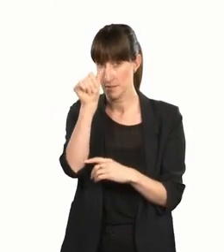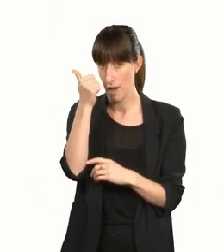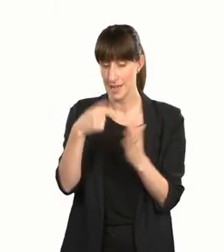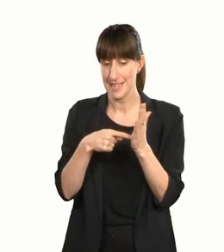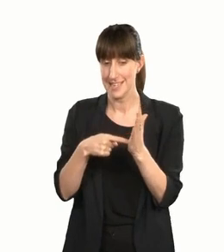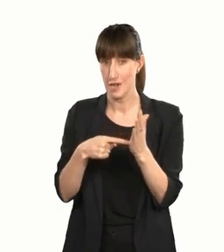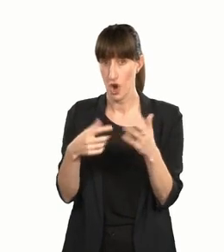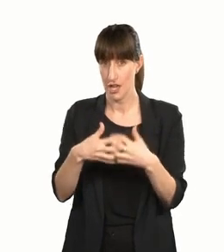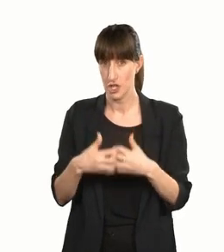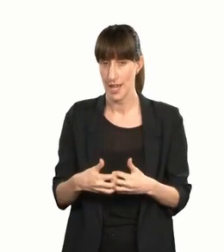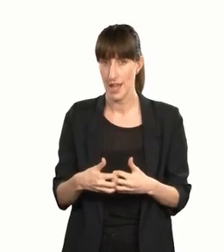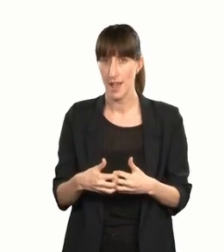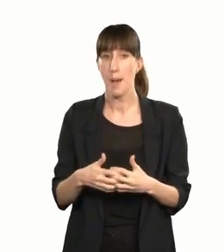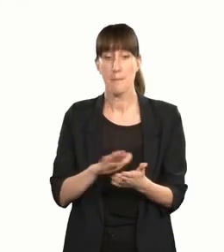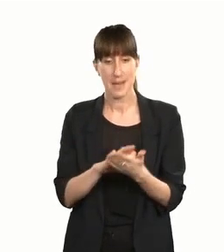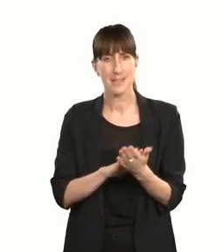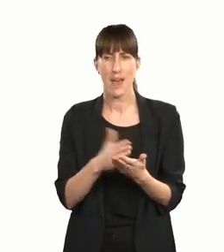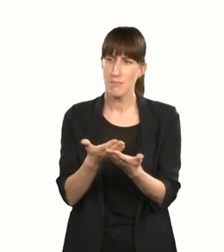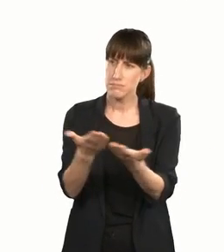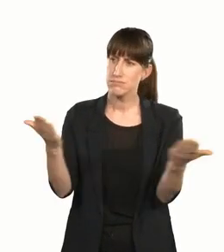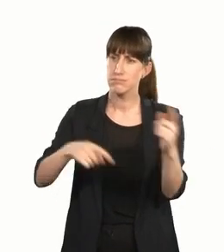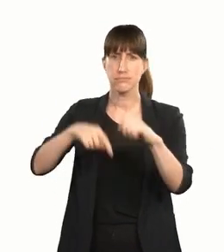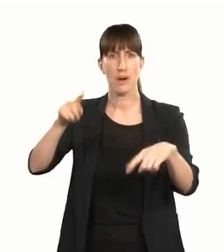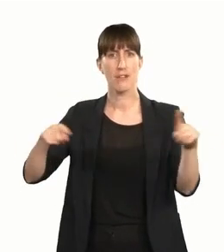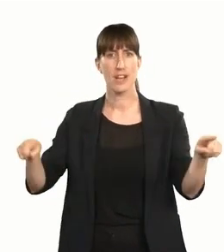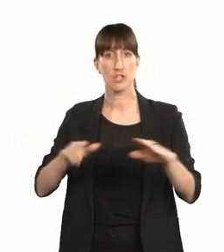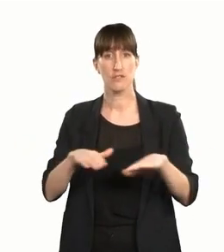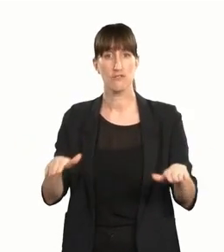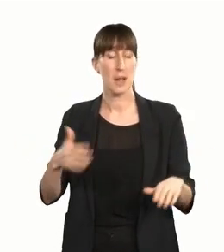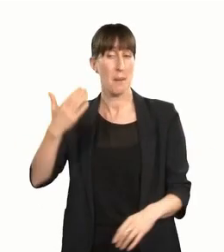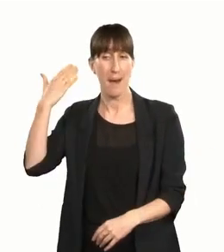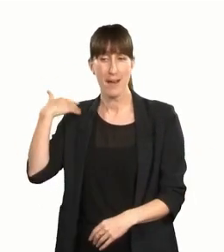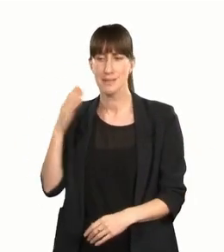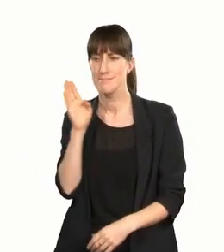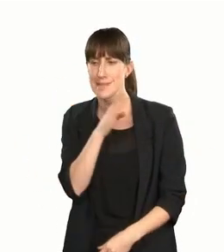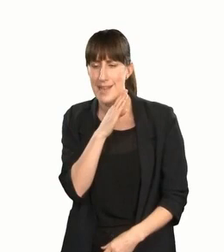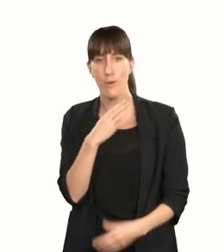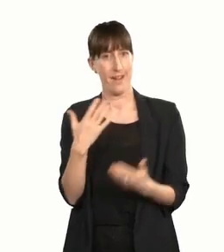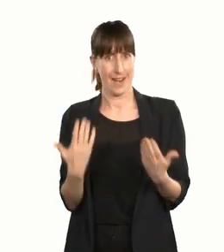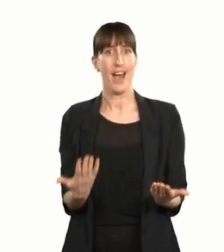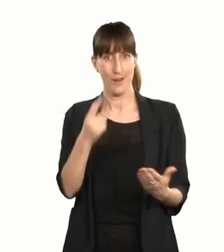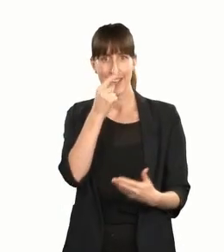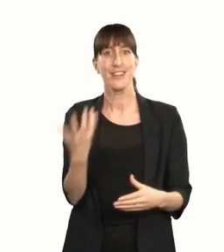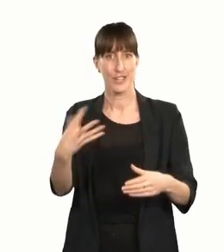a wide range of children who otherwise would have missed out on theatre shows are now included.